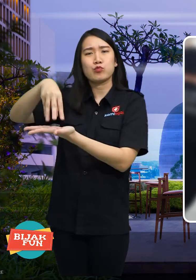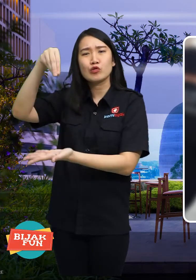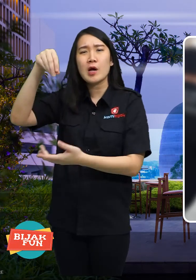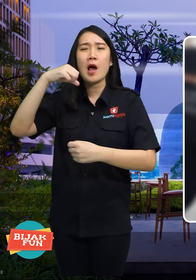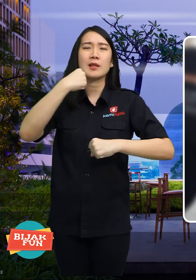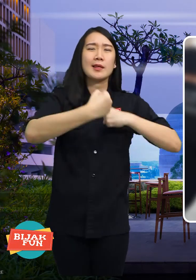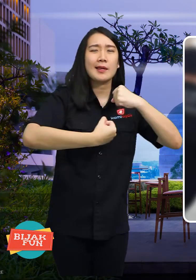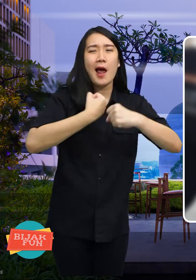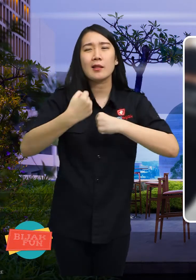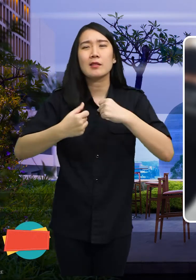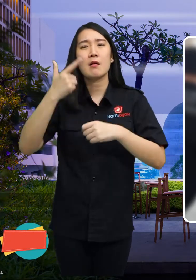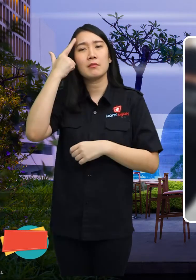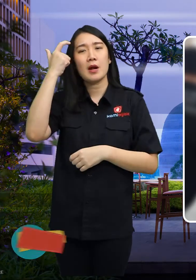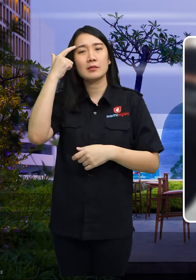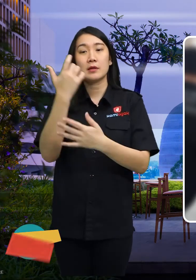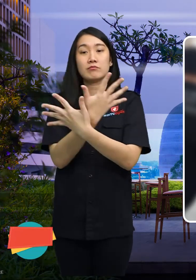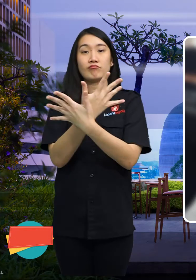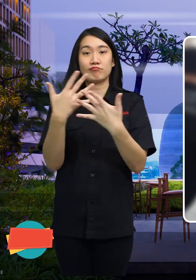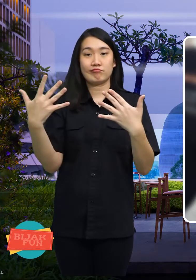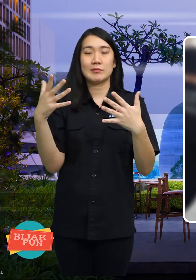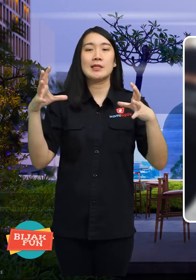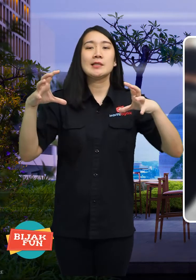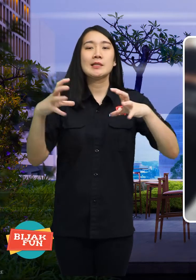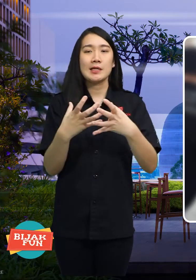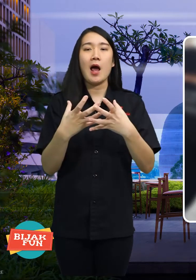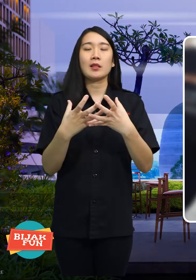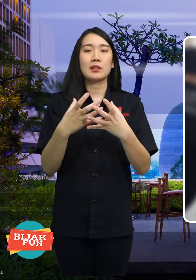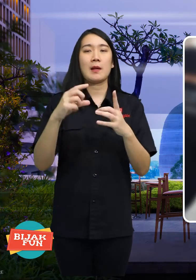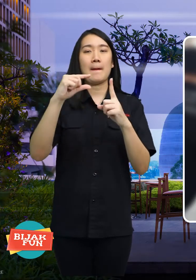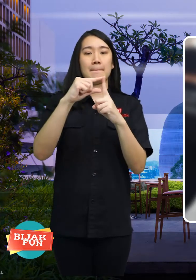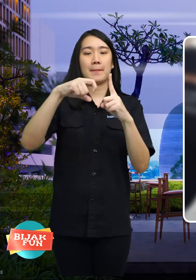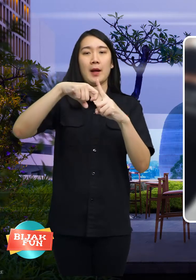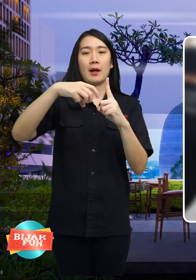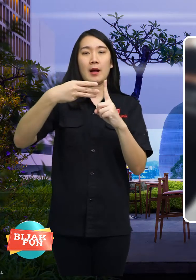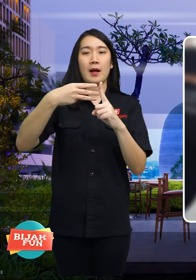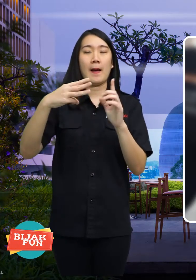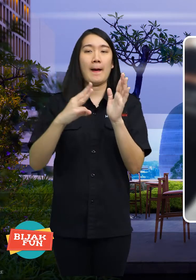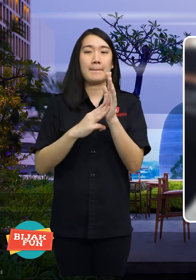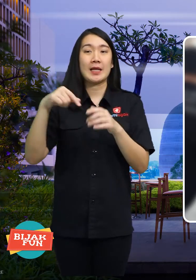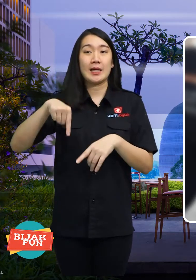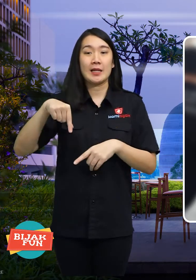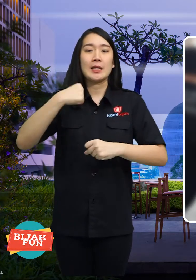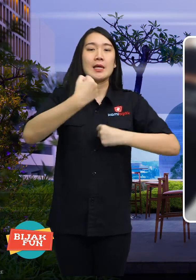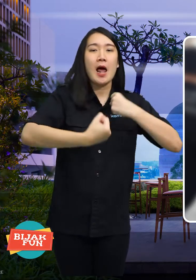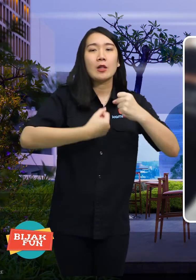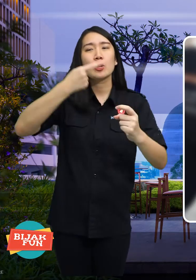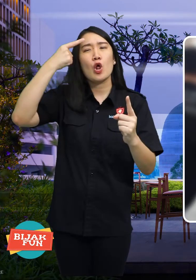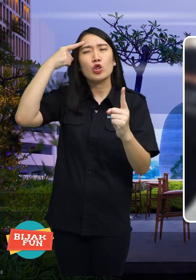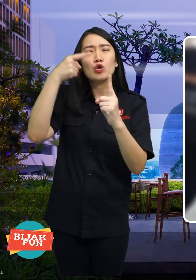Community Learning Activity Center (PKBM), this activity aims to: